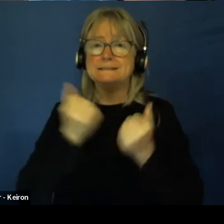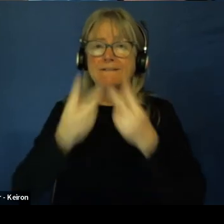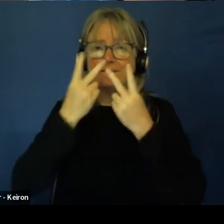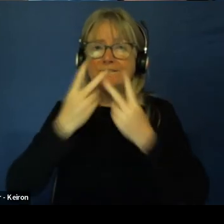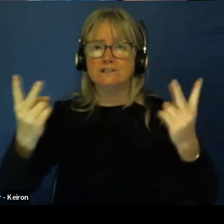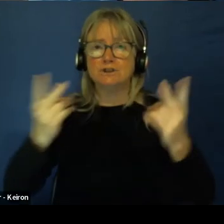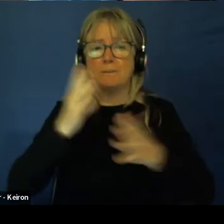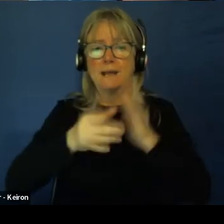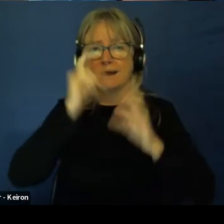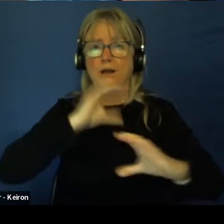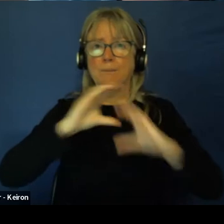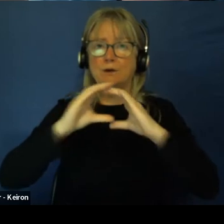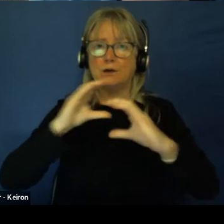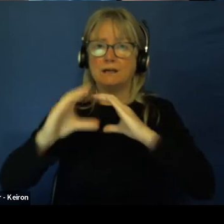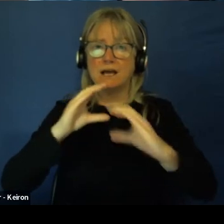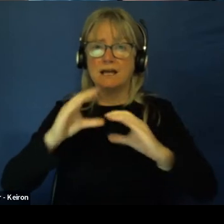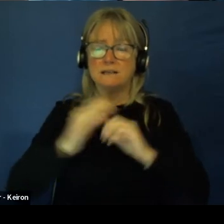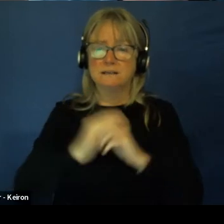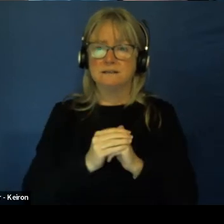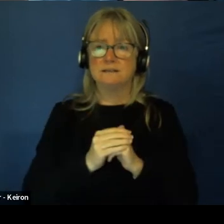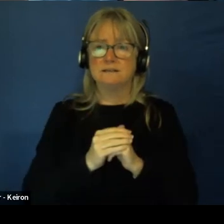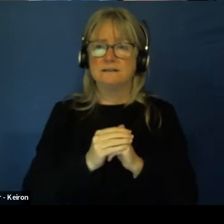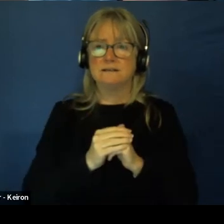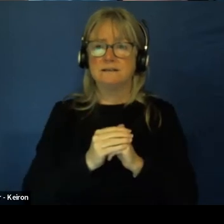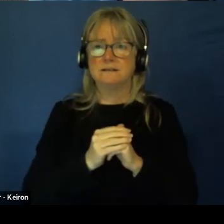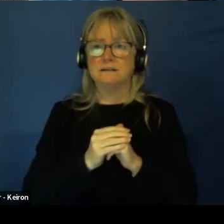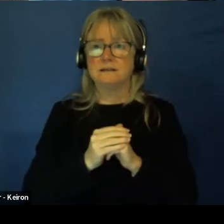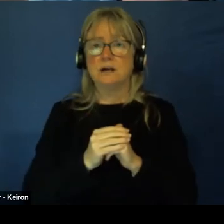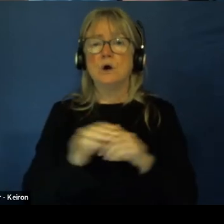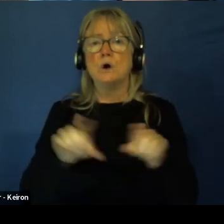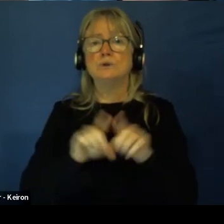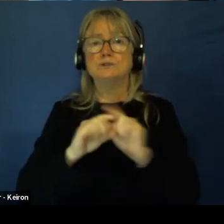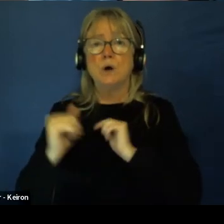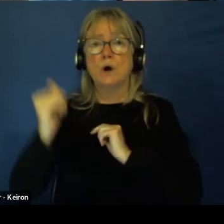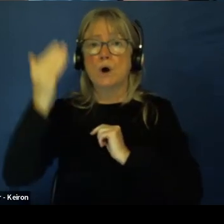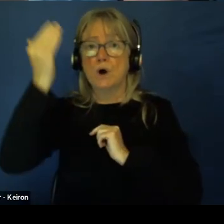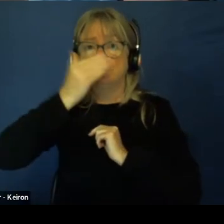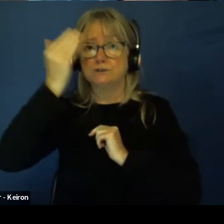So I use them in high school to show expected behavior.